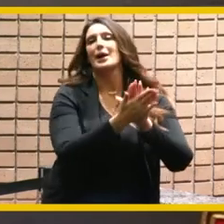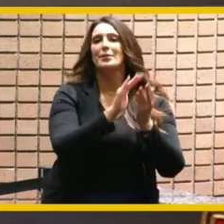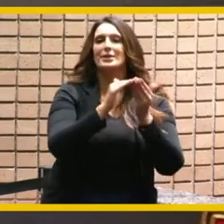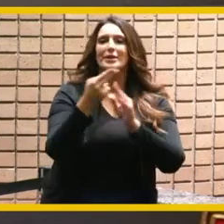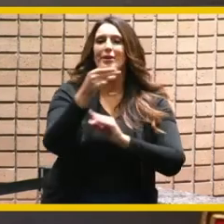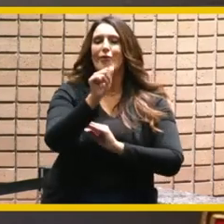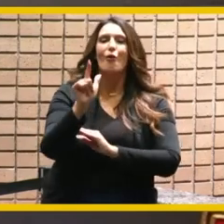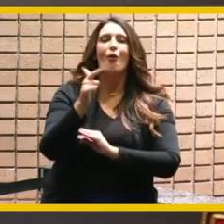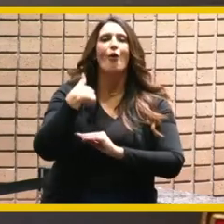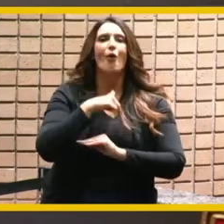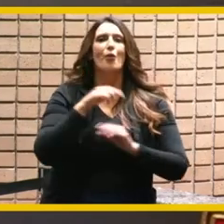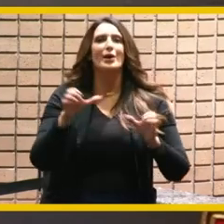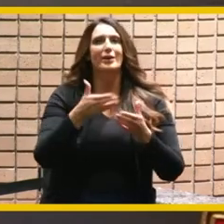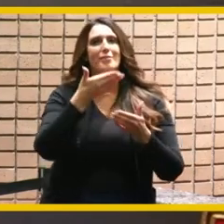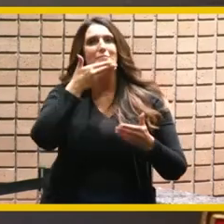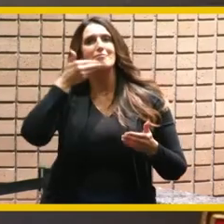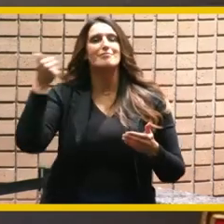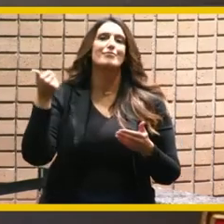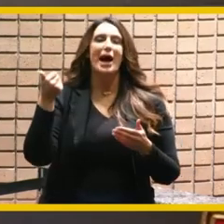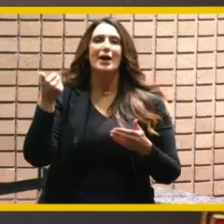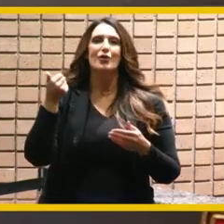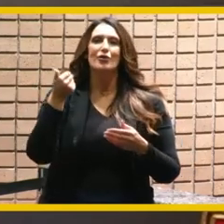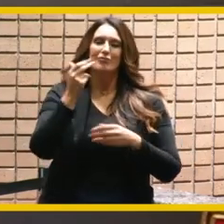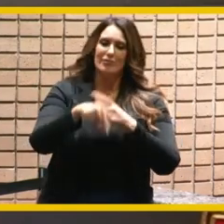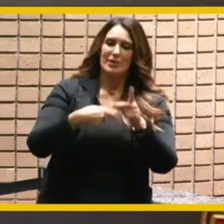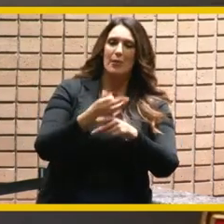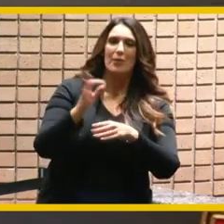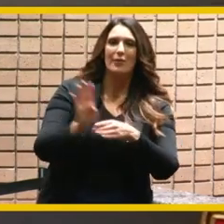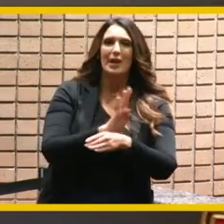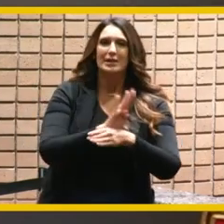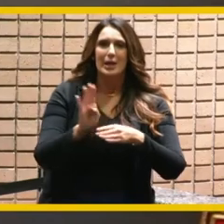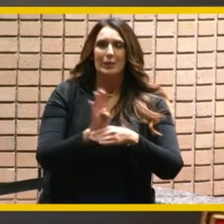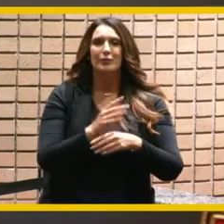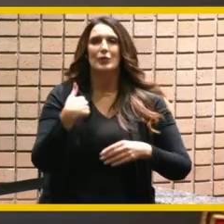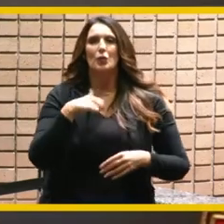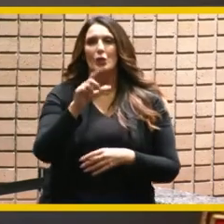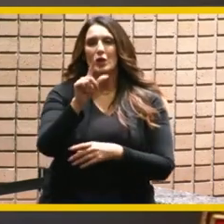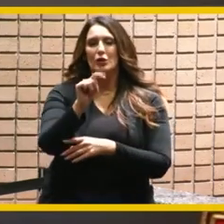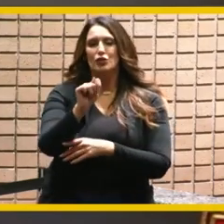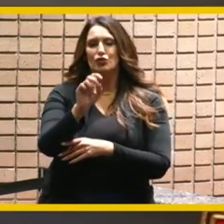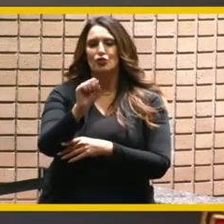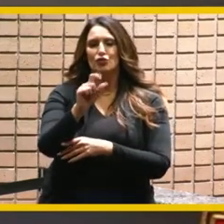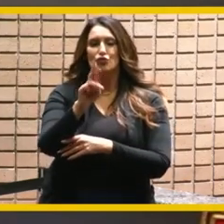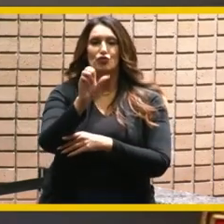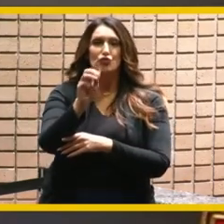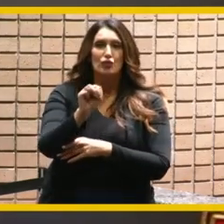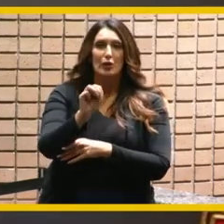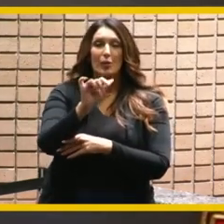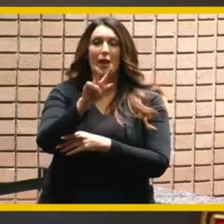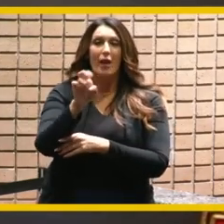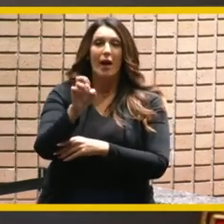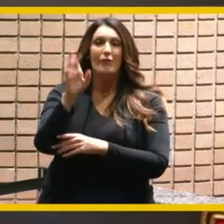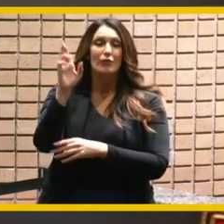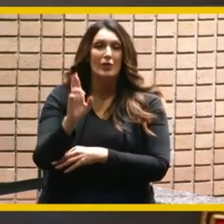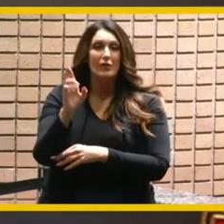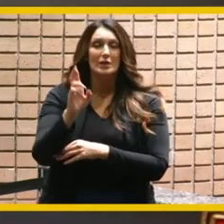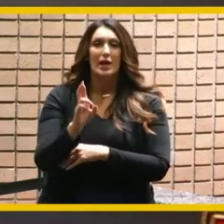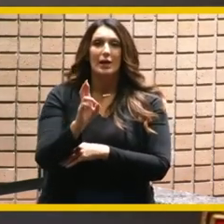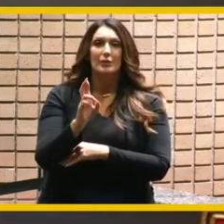do business in the concept of streamline riverside build riverside and the one-stop shop were created